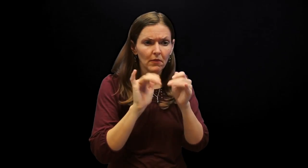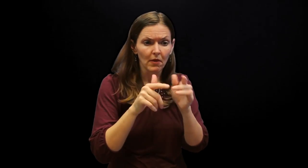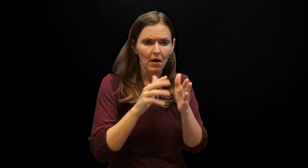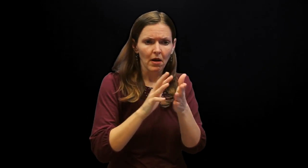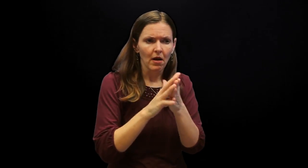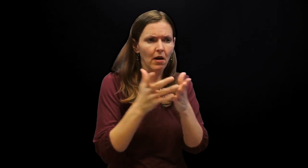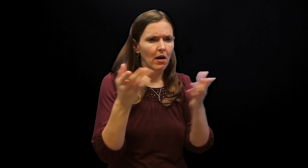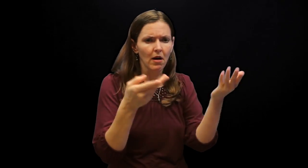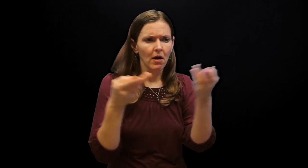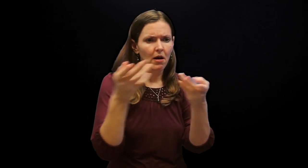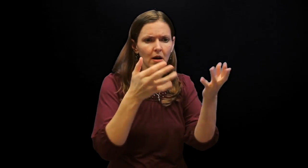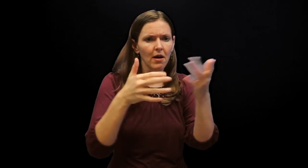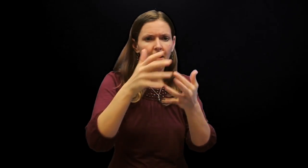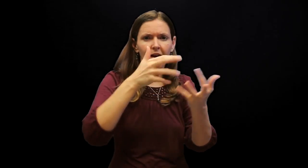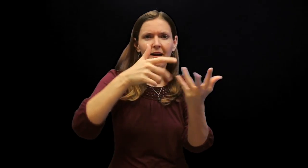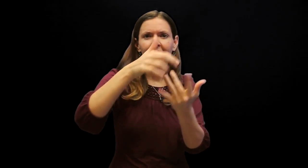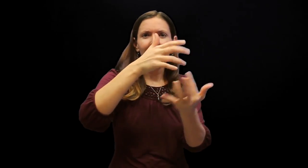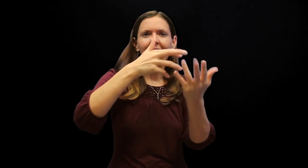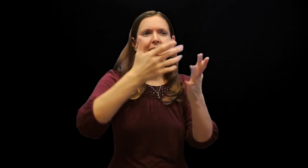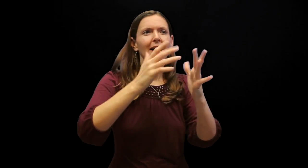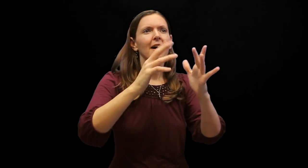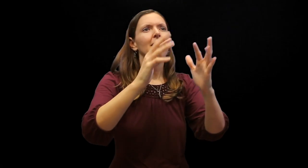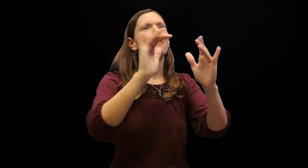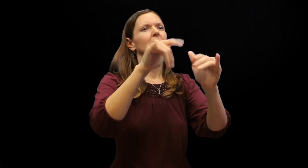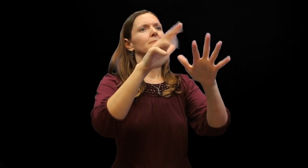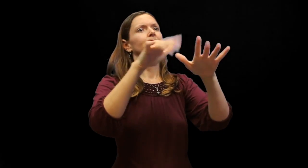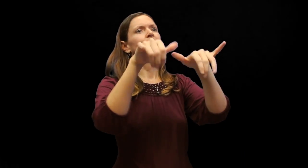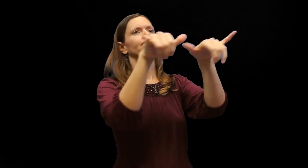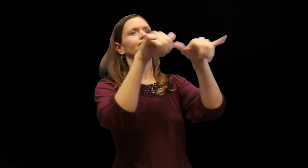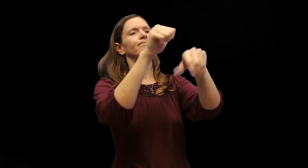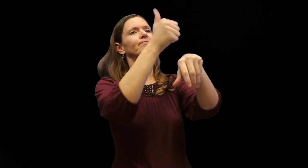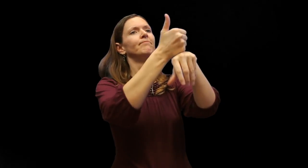years mastering their craft, sharing written works among philosophers, continuing to improve and elevate their